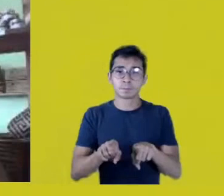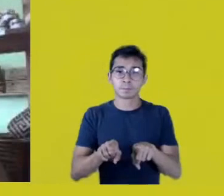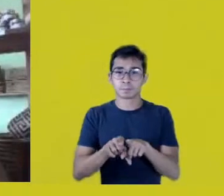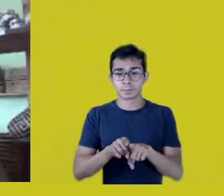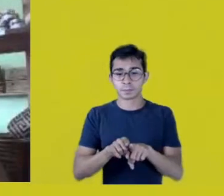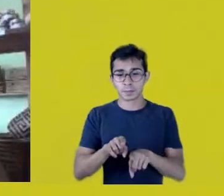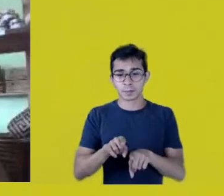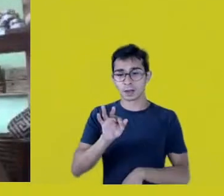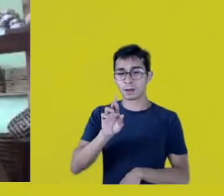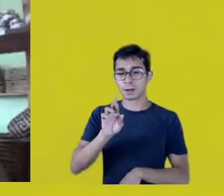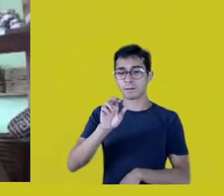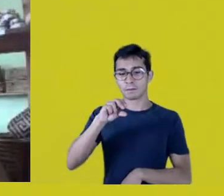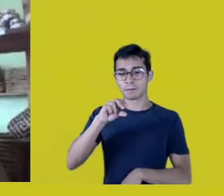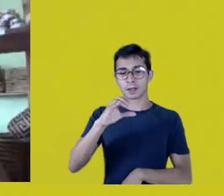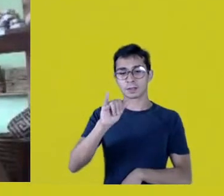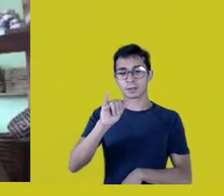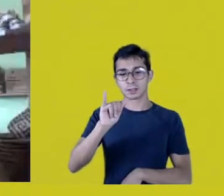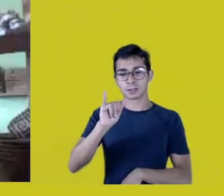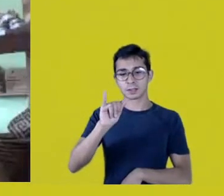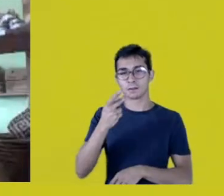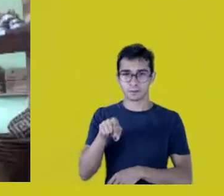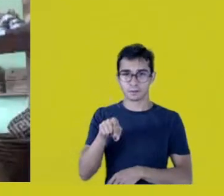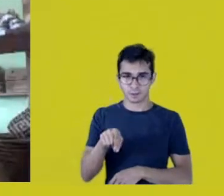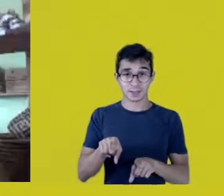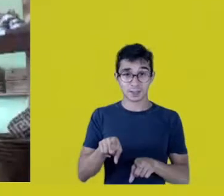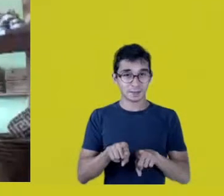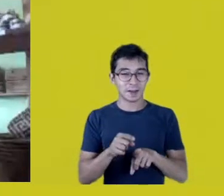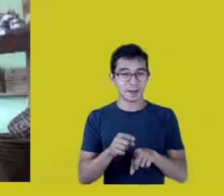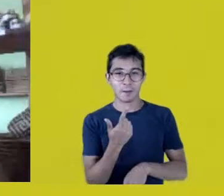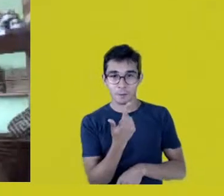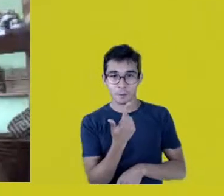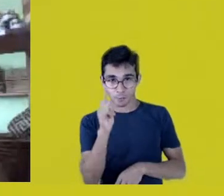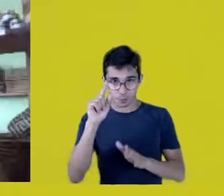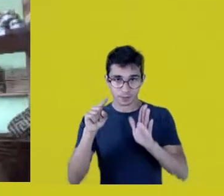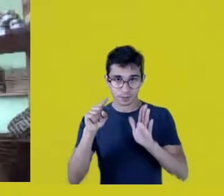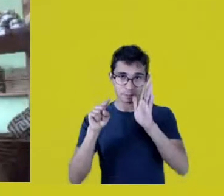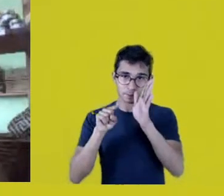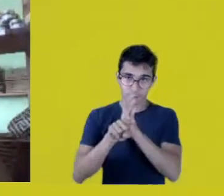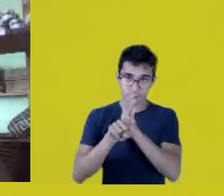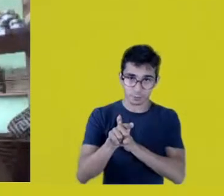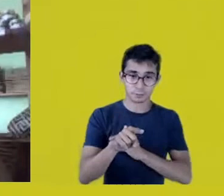And there’s another little question, a question, sorry for the diminutive,